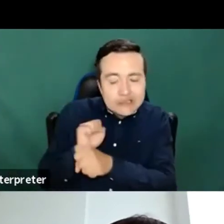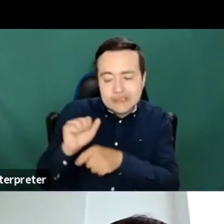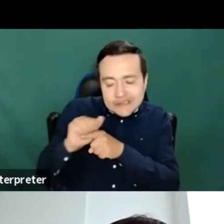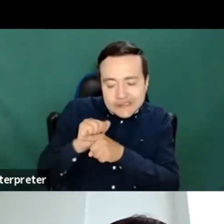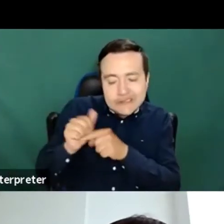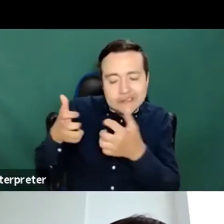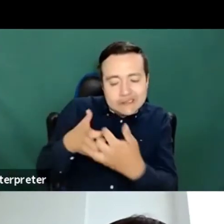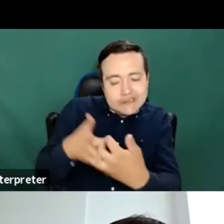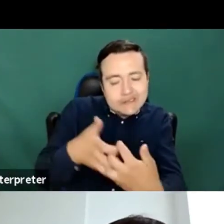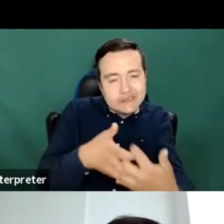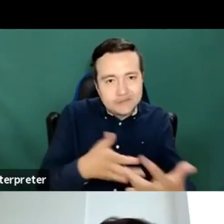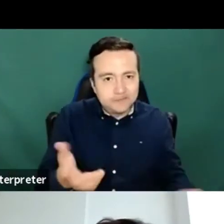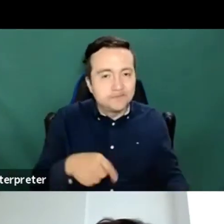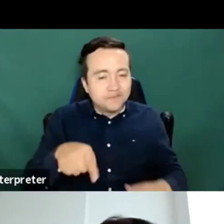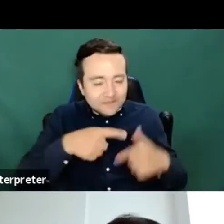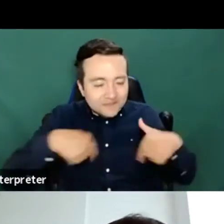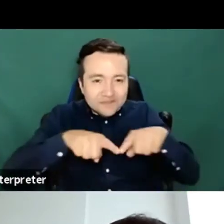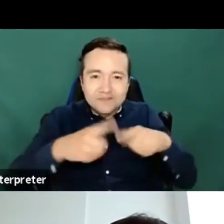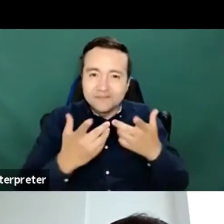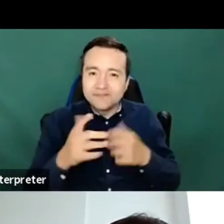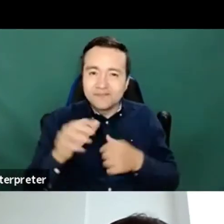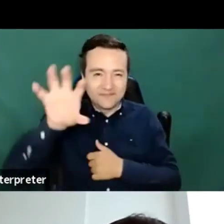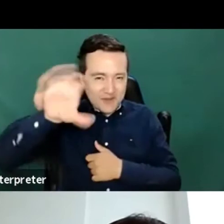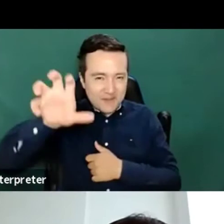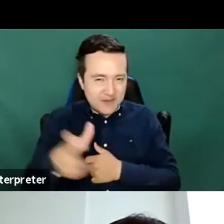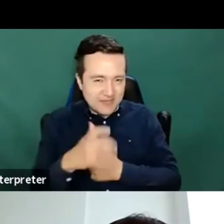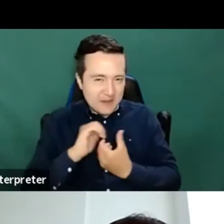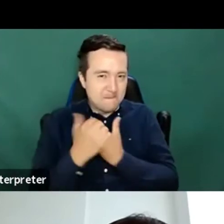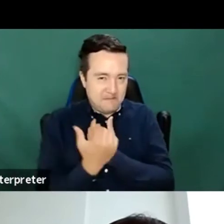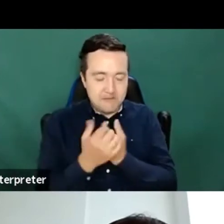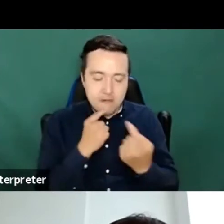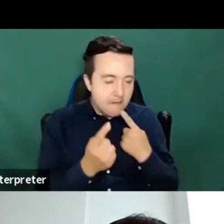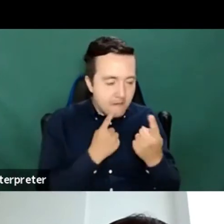the member states that that really yeah, that was a gift thank you very much